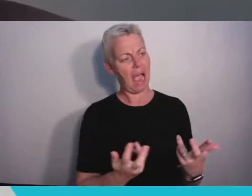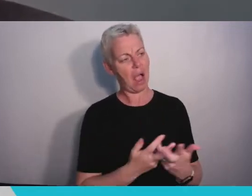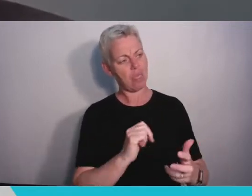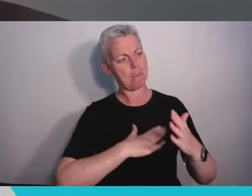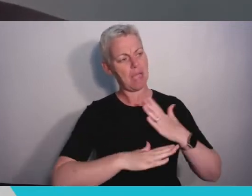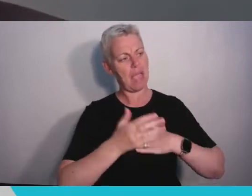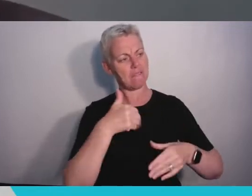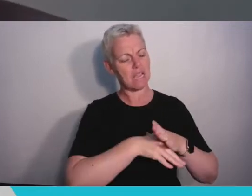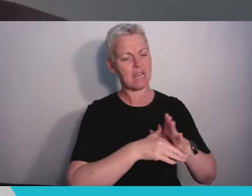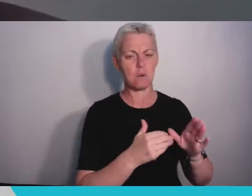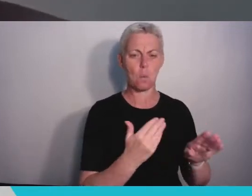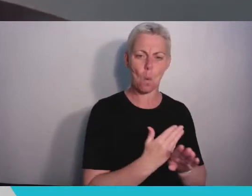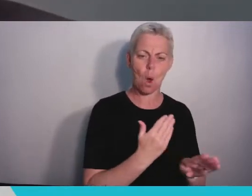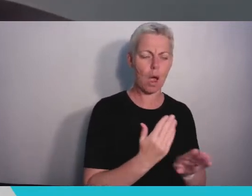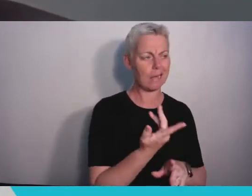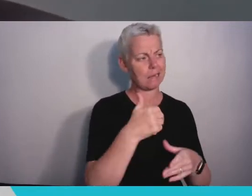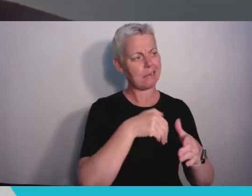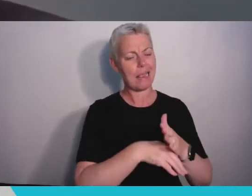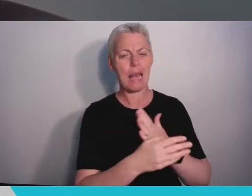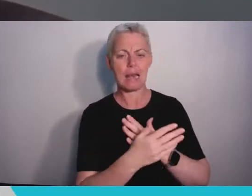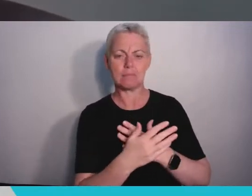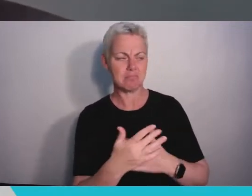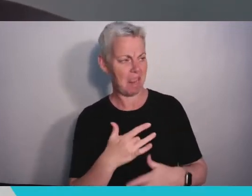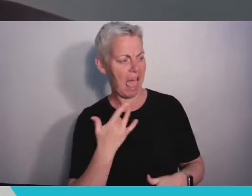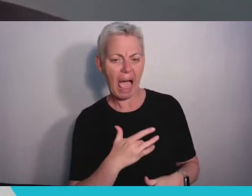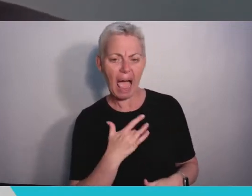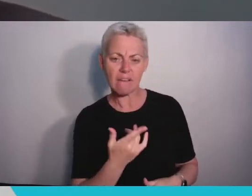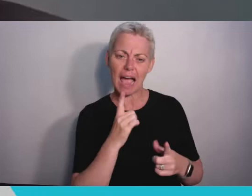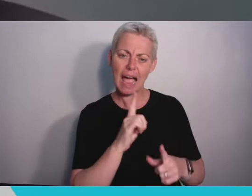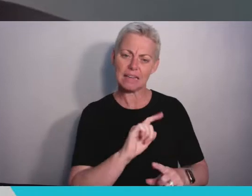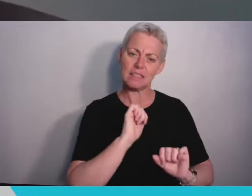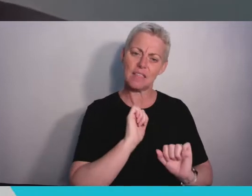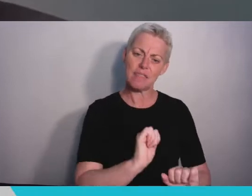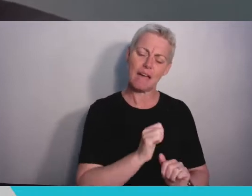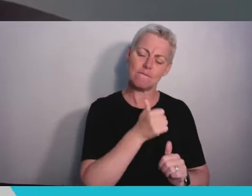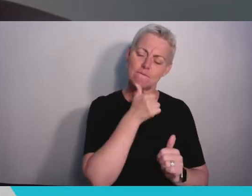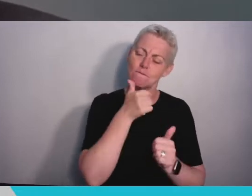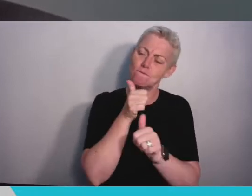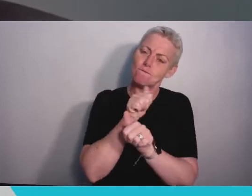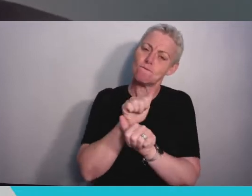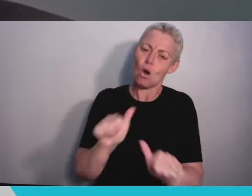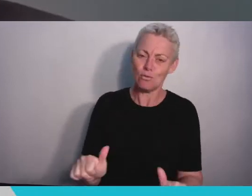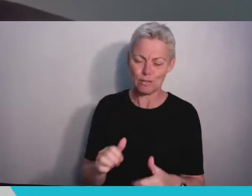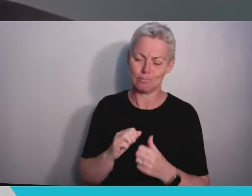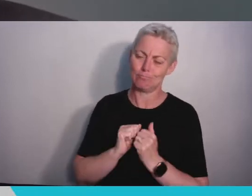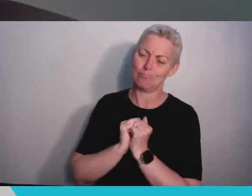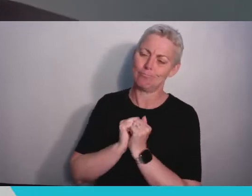and passion they retain for the University of Bristol. We hope that you'll follow their